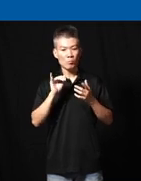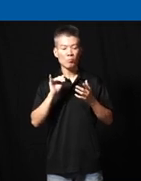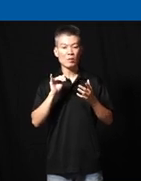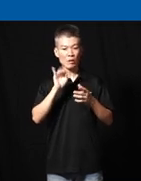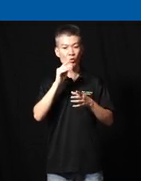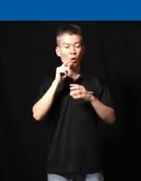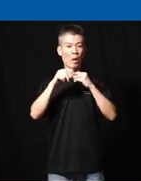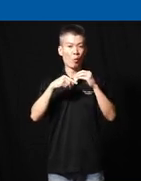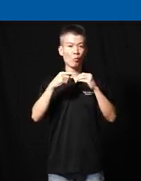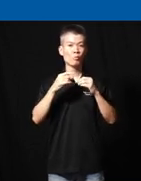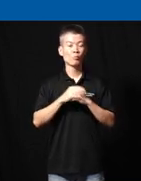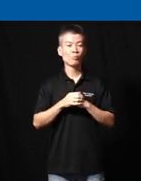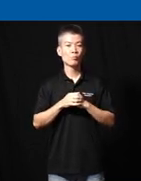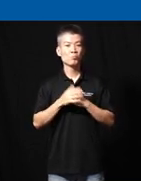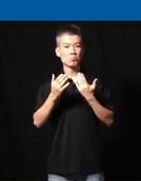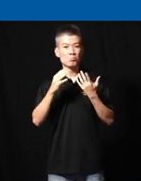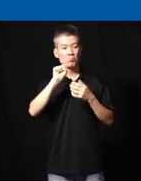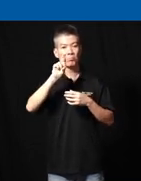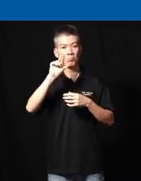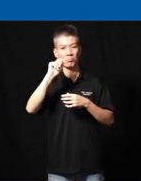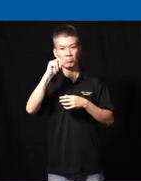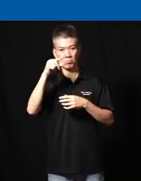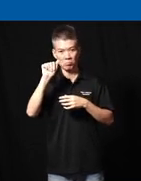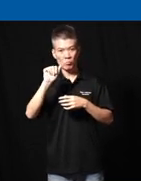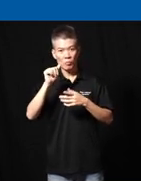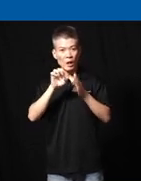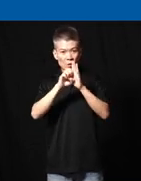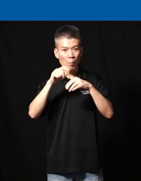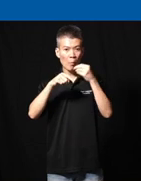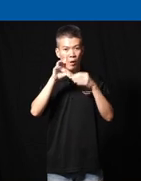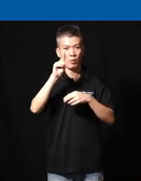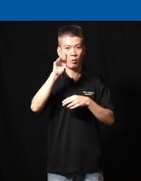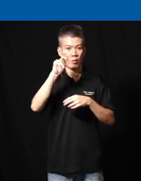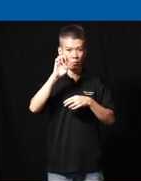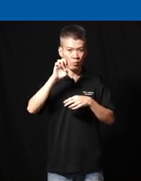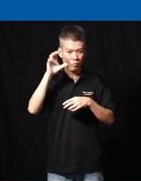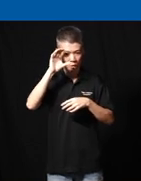if you talk about uh maybe surus just know the example about the Drone to to search out for